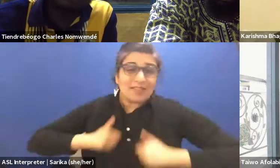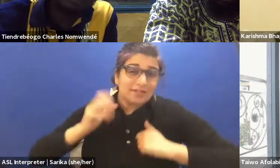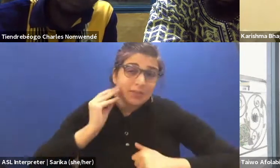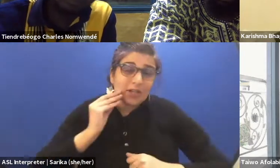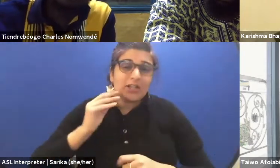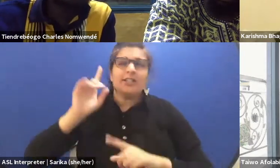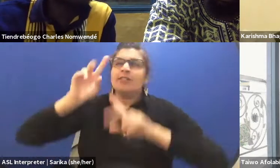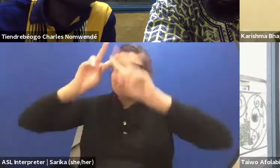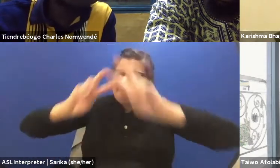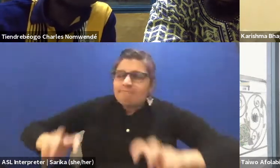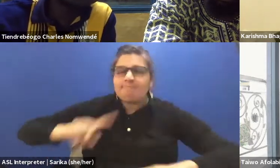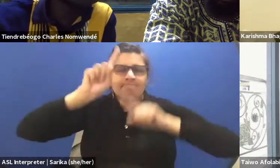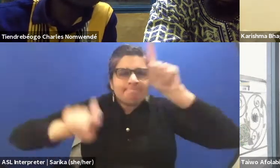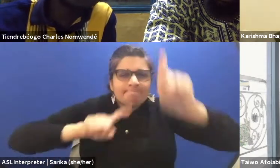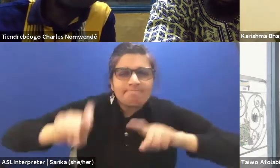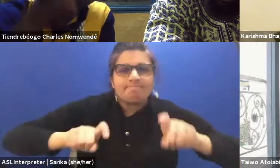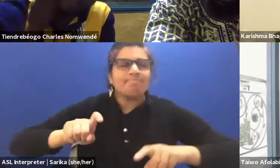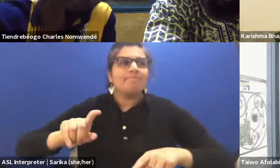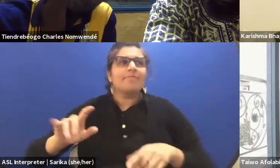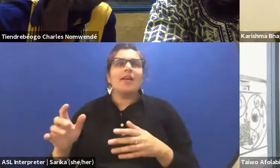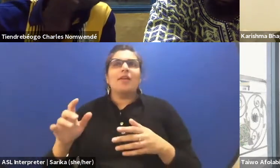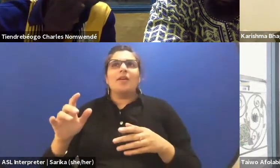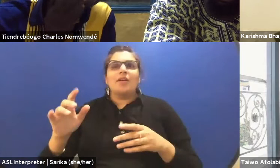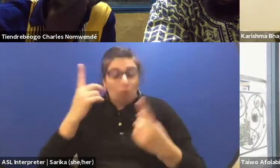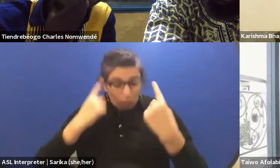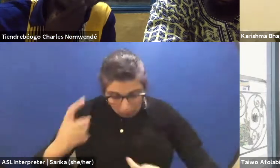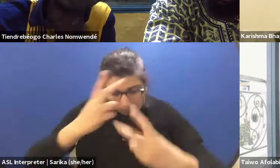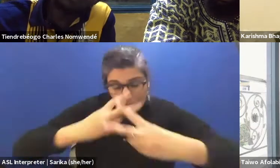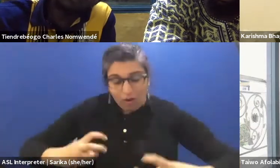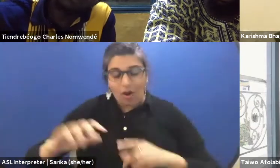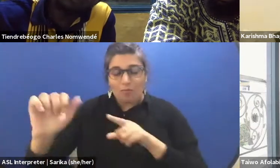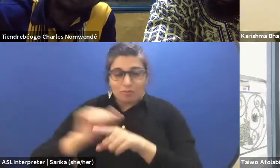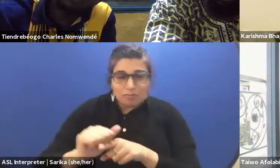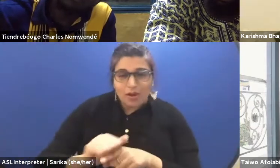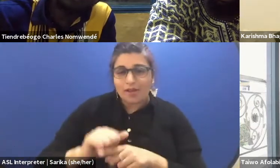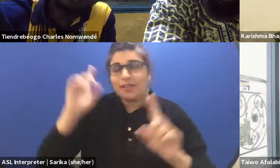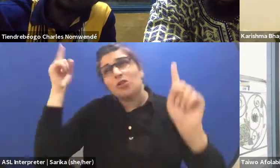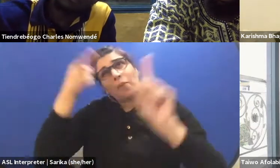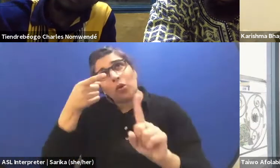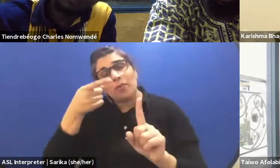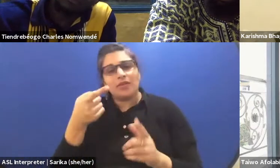your process, and all of that. What are those things that you think that we can learn